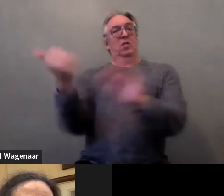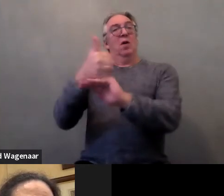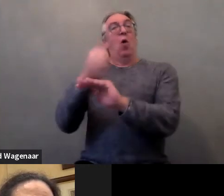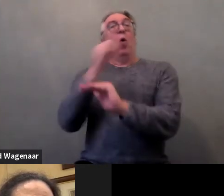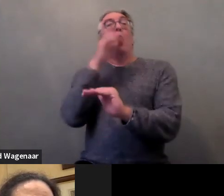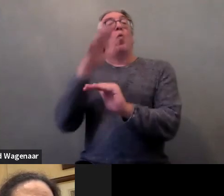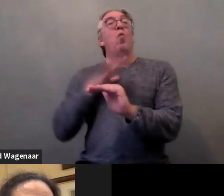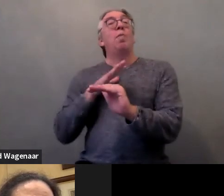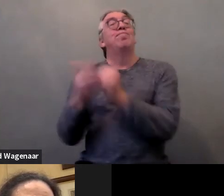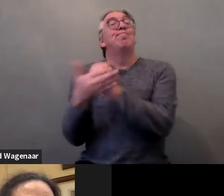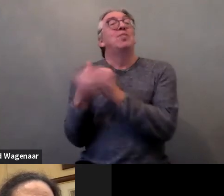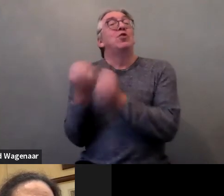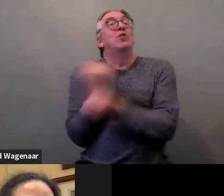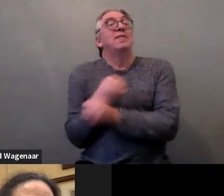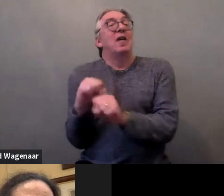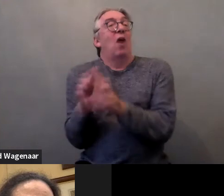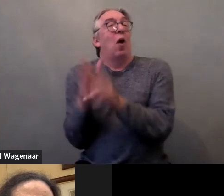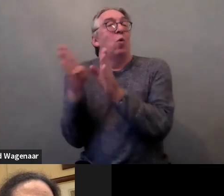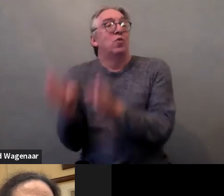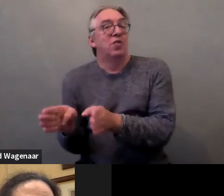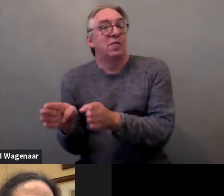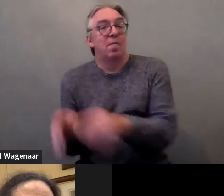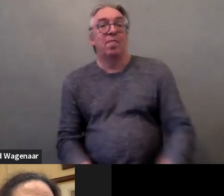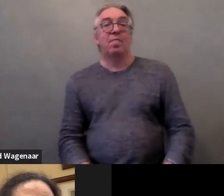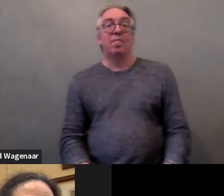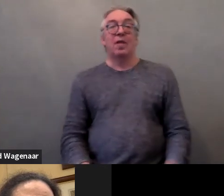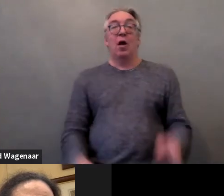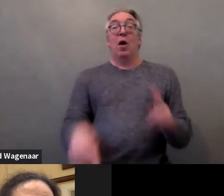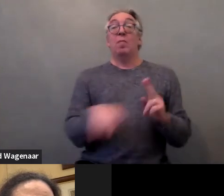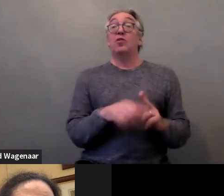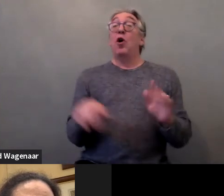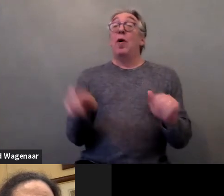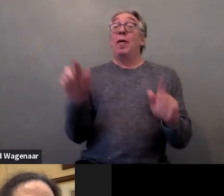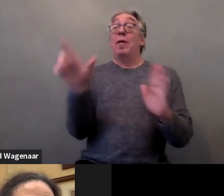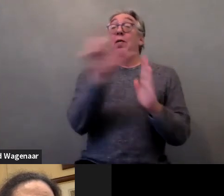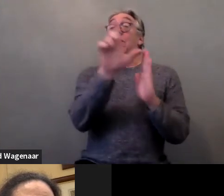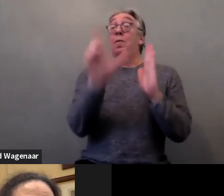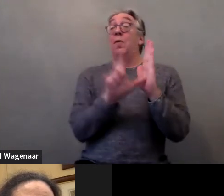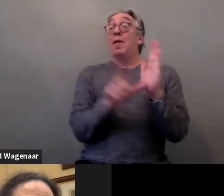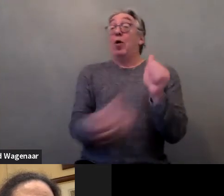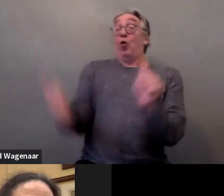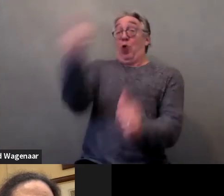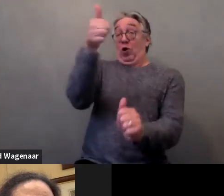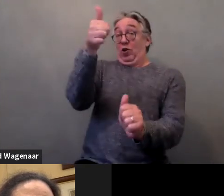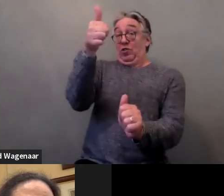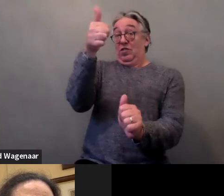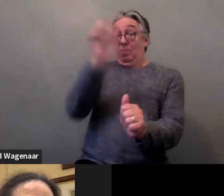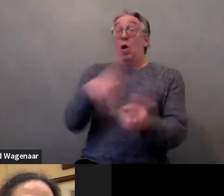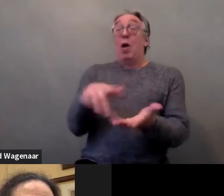And the need for heightened respect among legal guardians and medical professionals and free decision-making